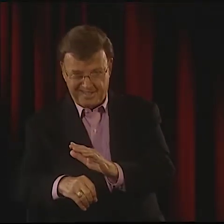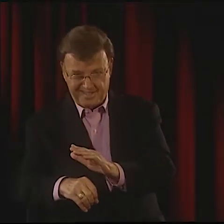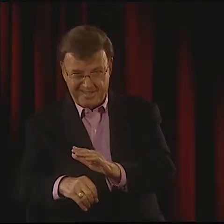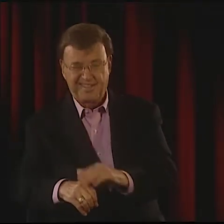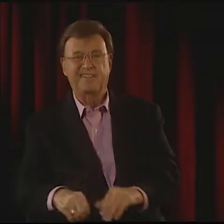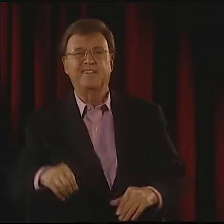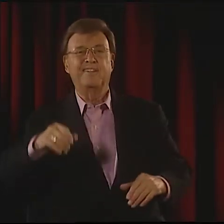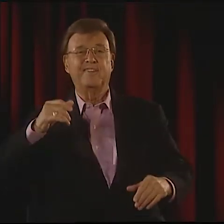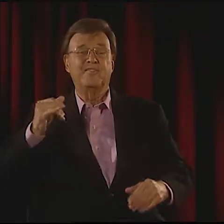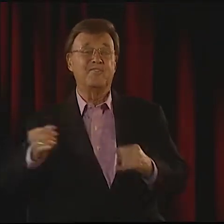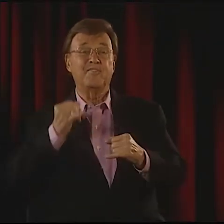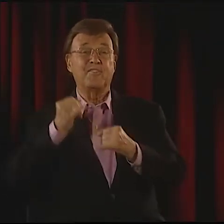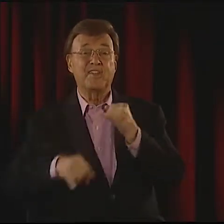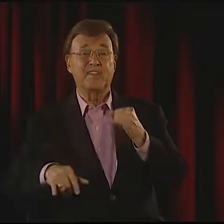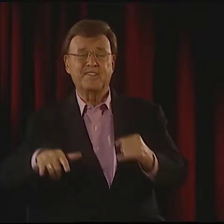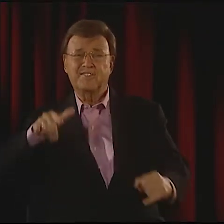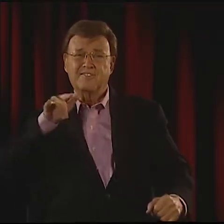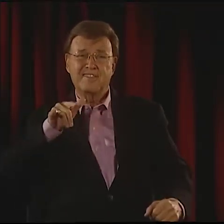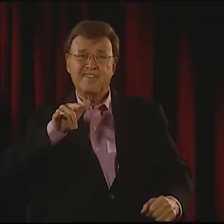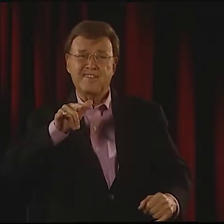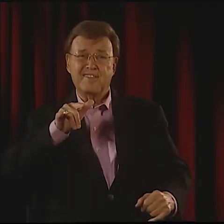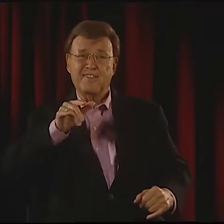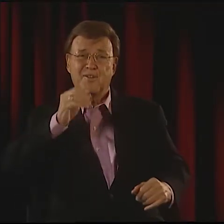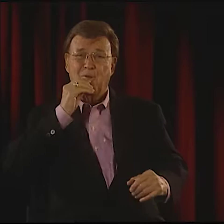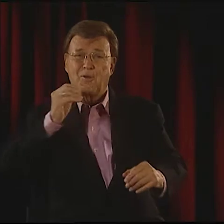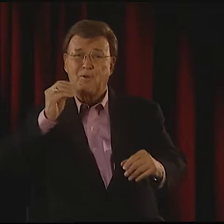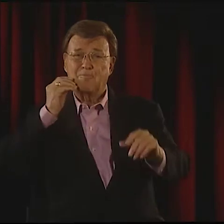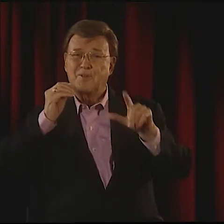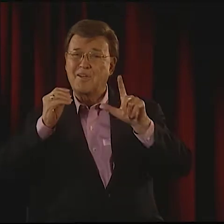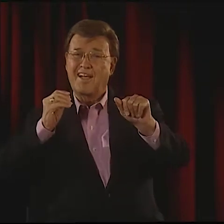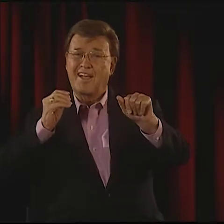AND FINALLY, NEW YORK, NEW ORLEANS,